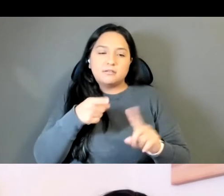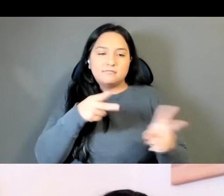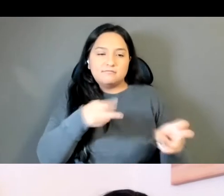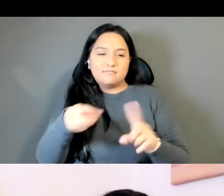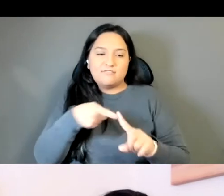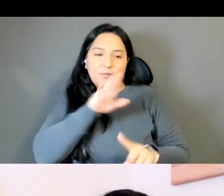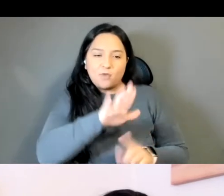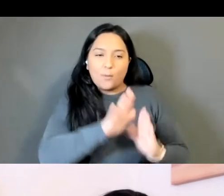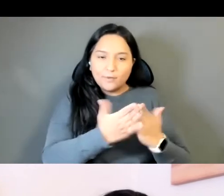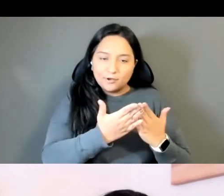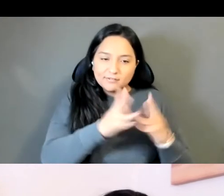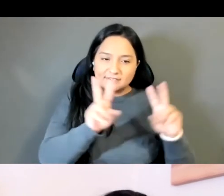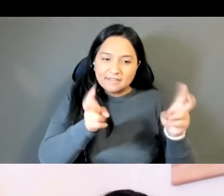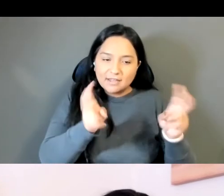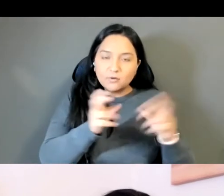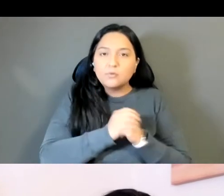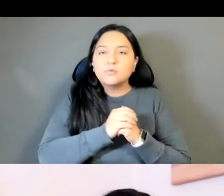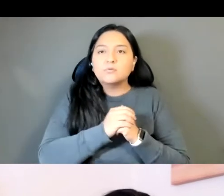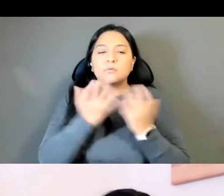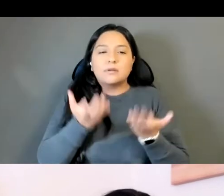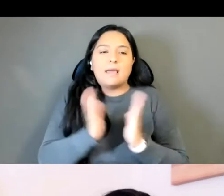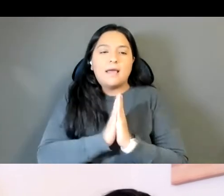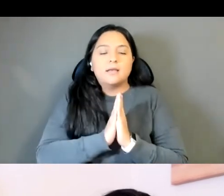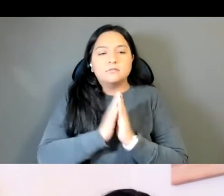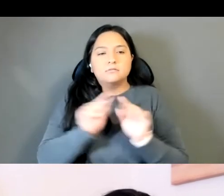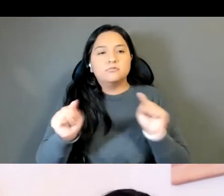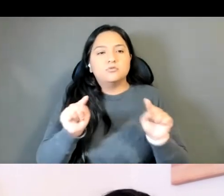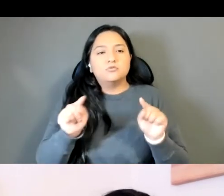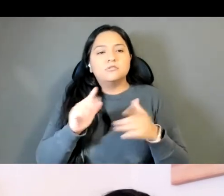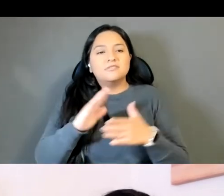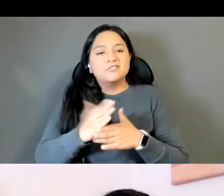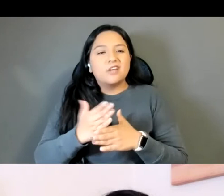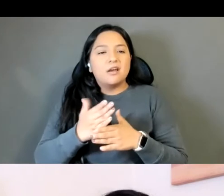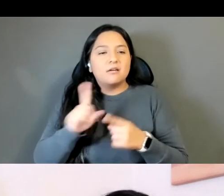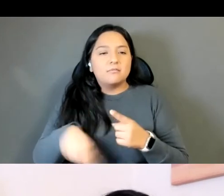love to ask you each if you could share a little bit about the story behind your name,